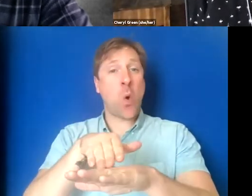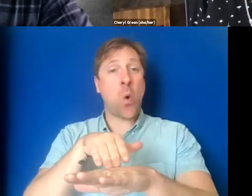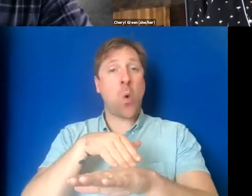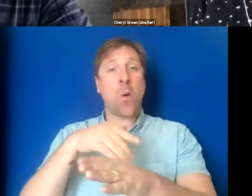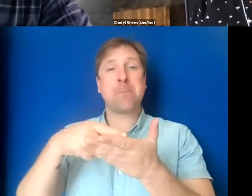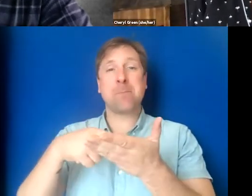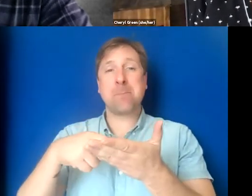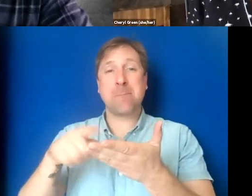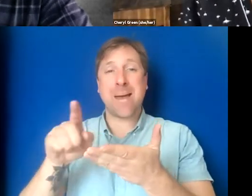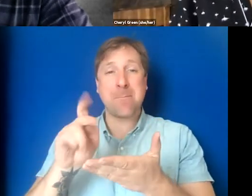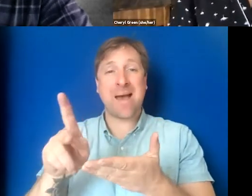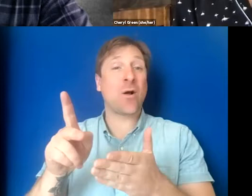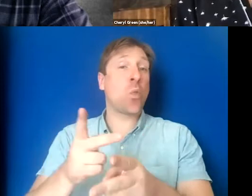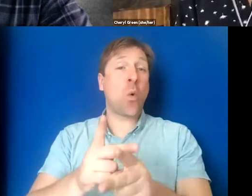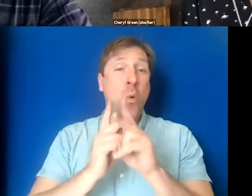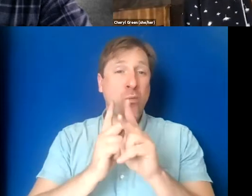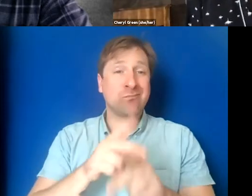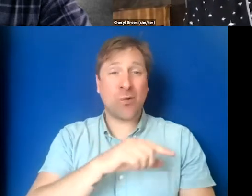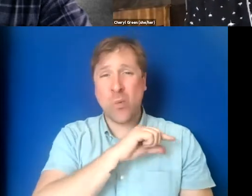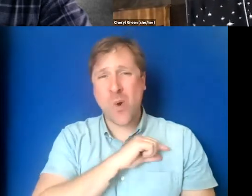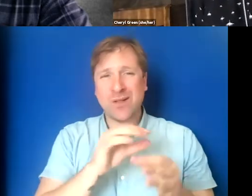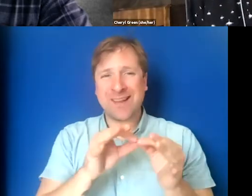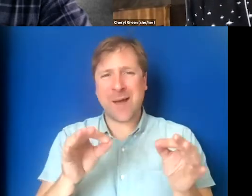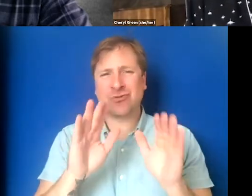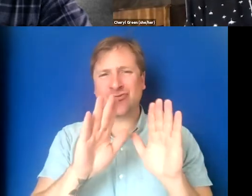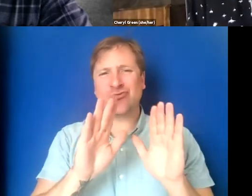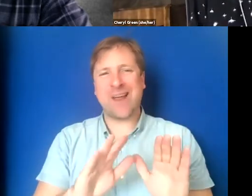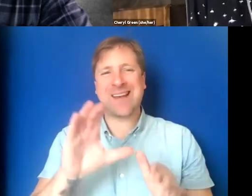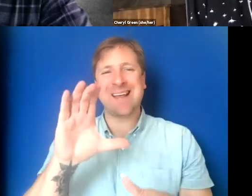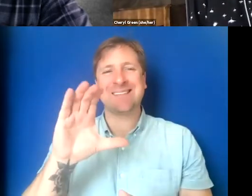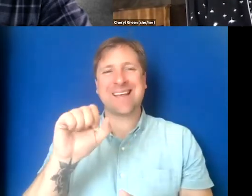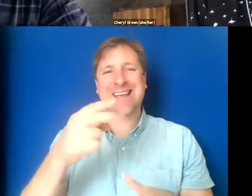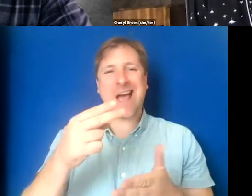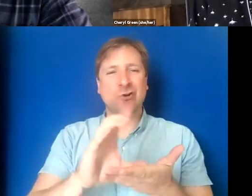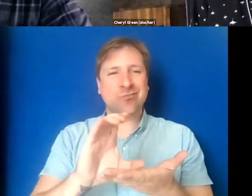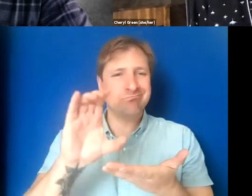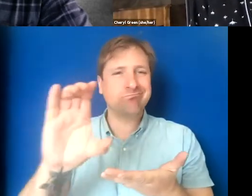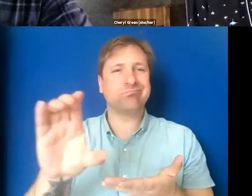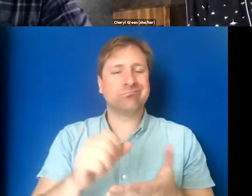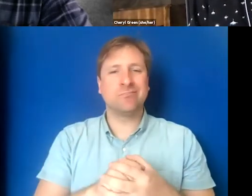You need quality captions. Great. Here's a cash infusion. We don't want